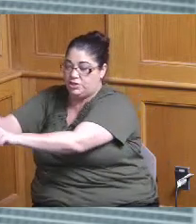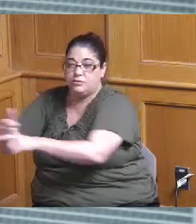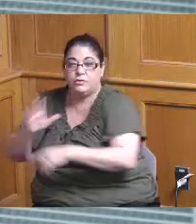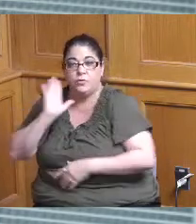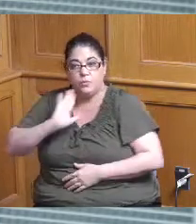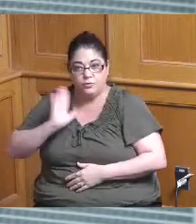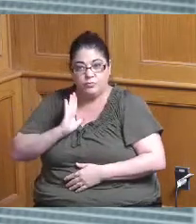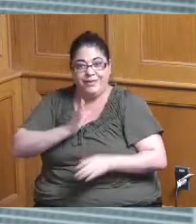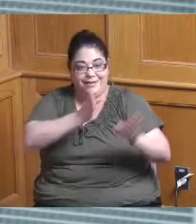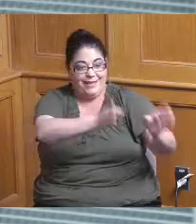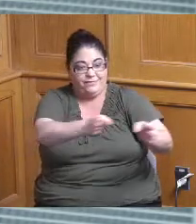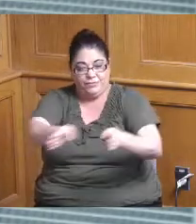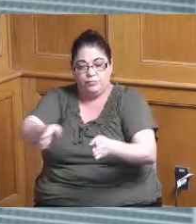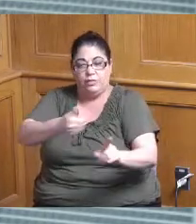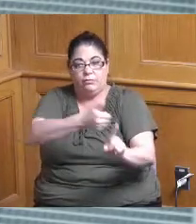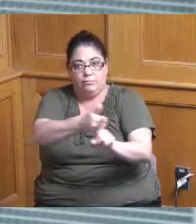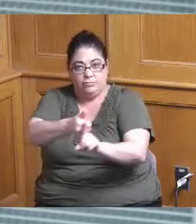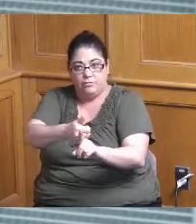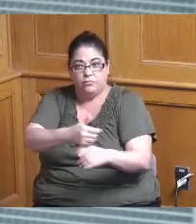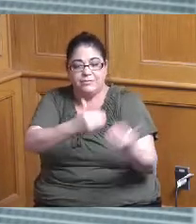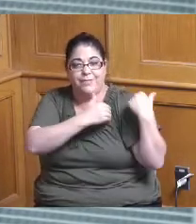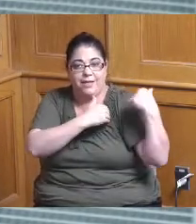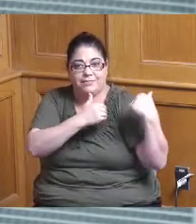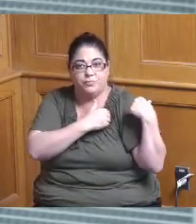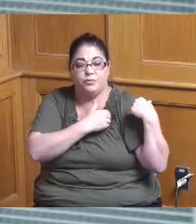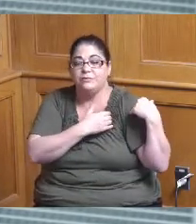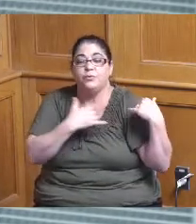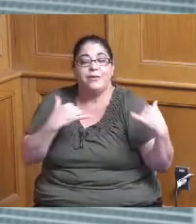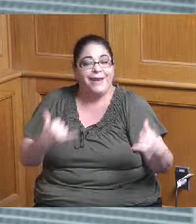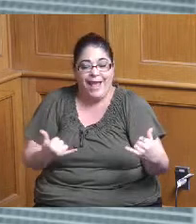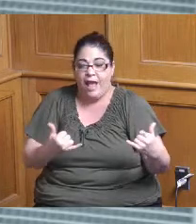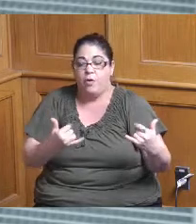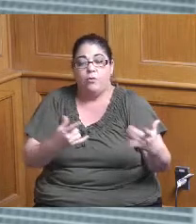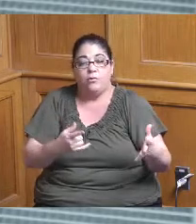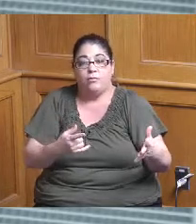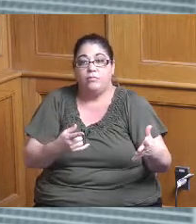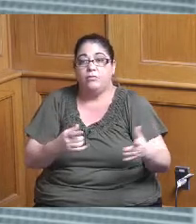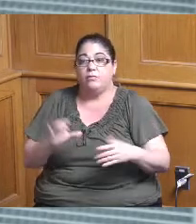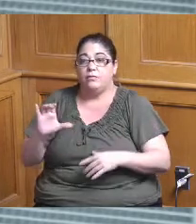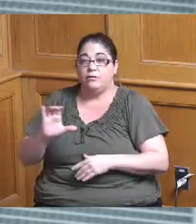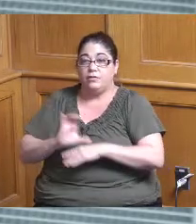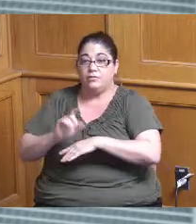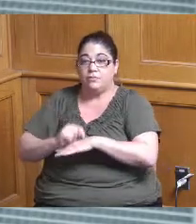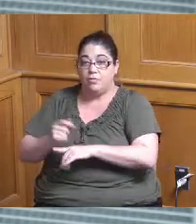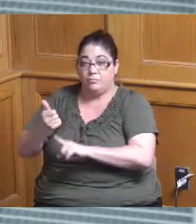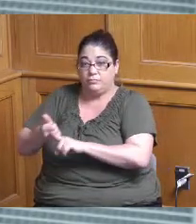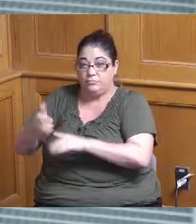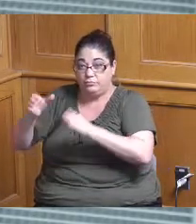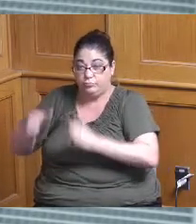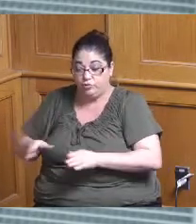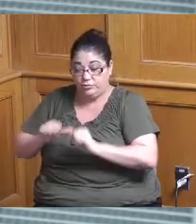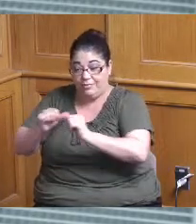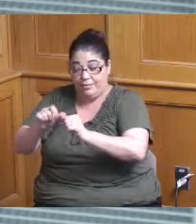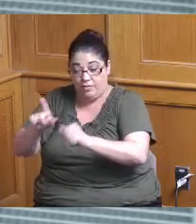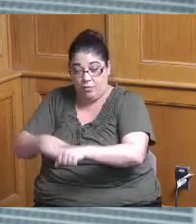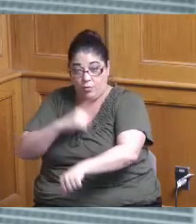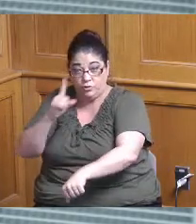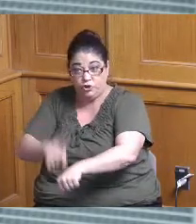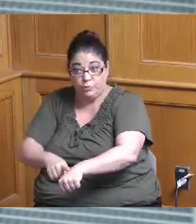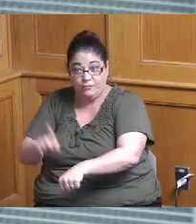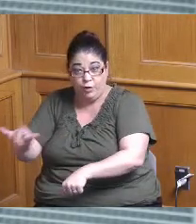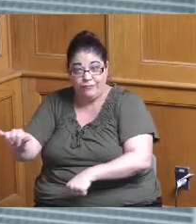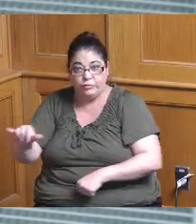going forward is to not have the consultant liaison doing that long term but to then have that